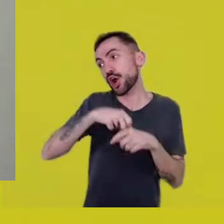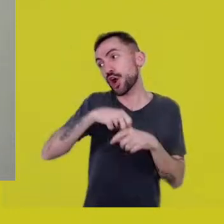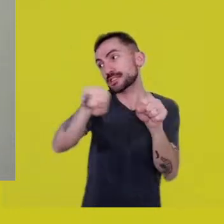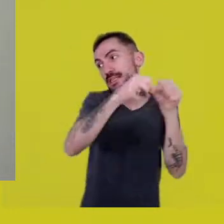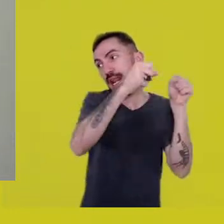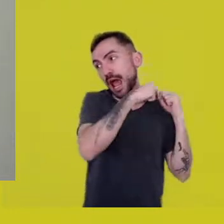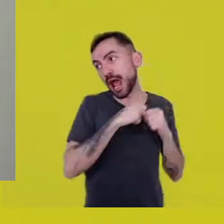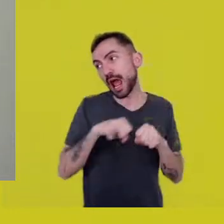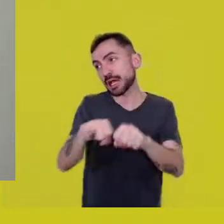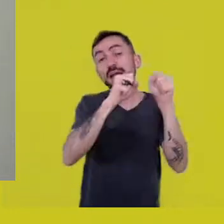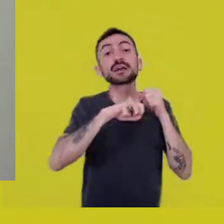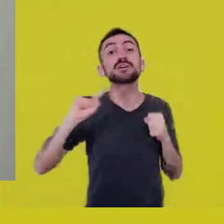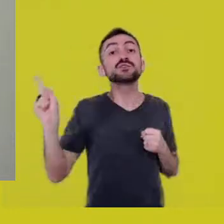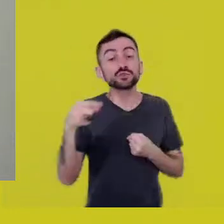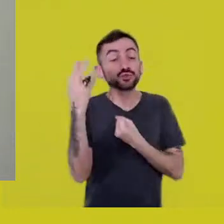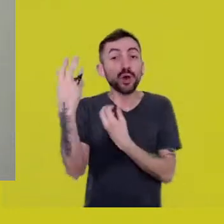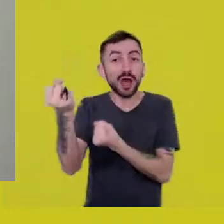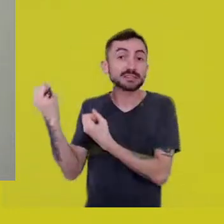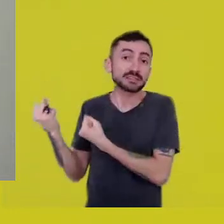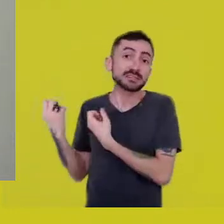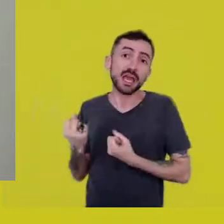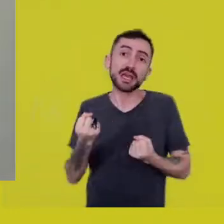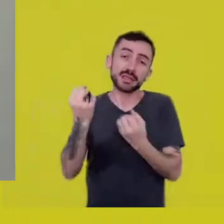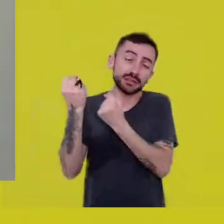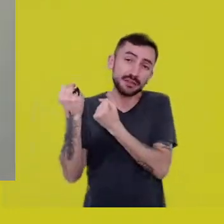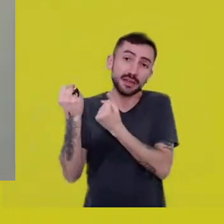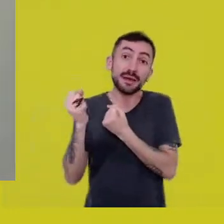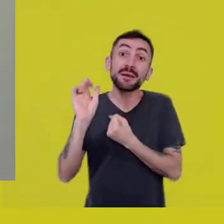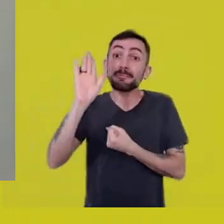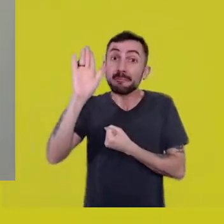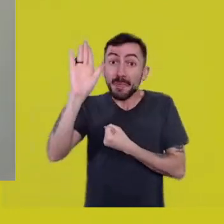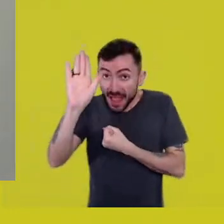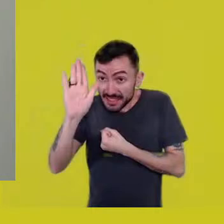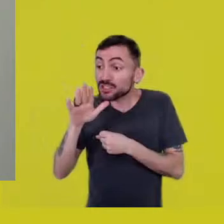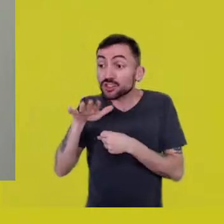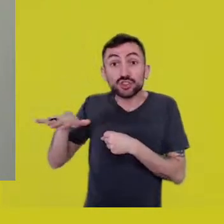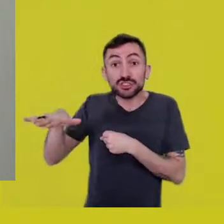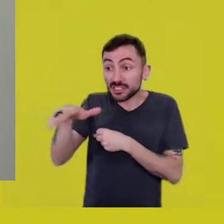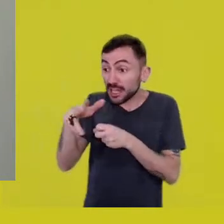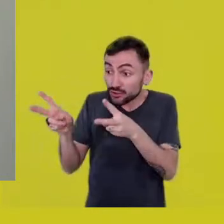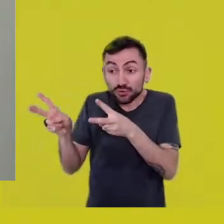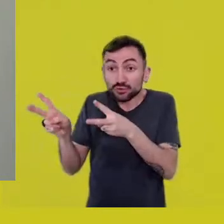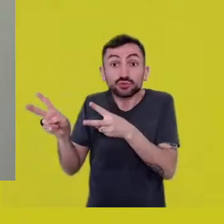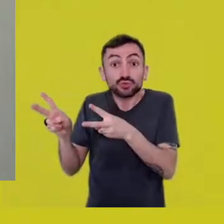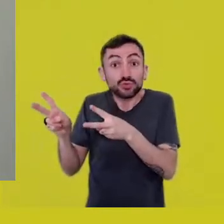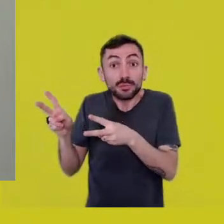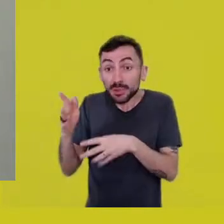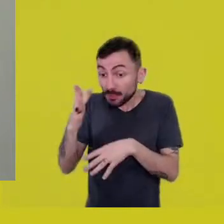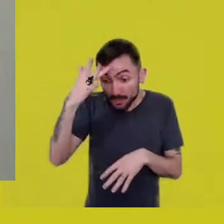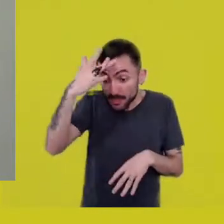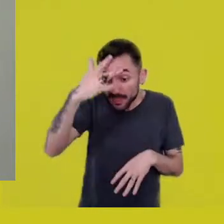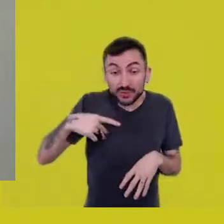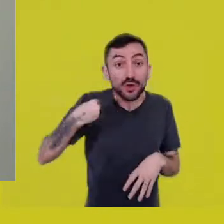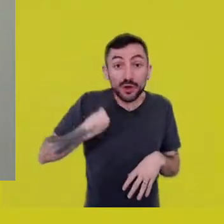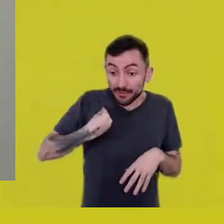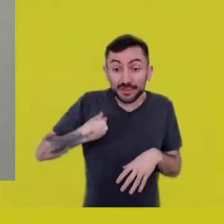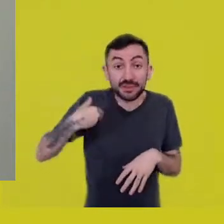but desintegrates us in the existential sense. It’s that thing of participating.